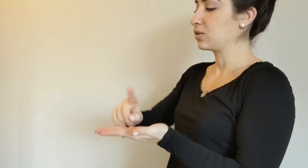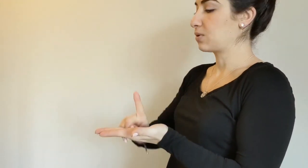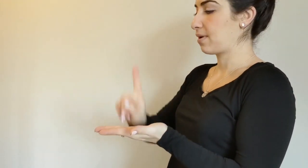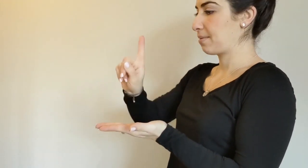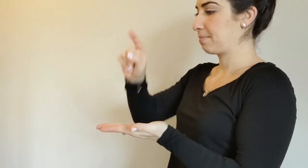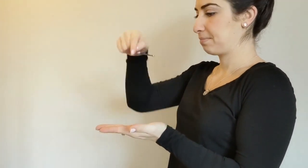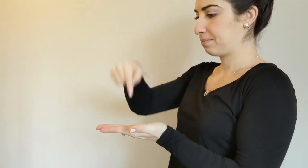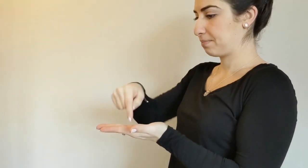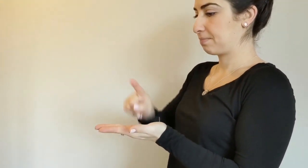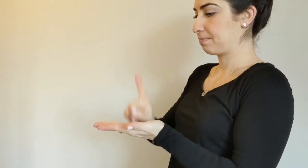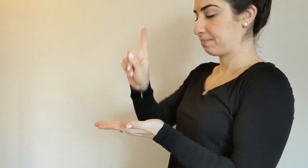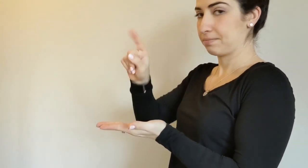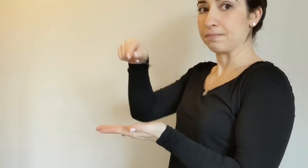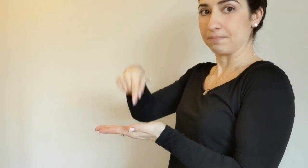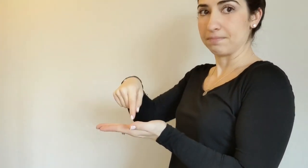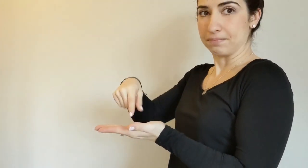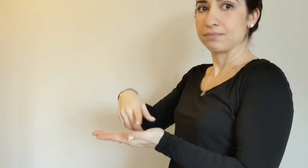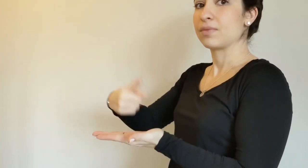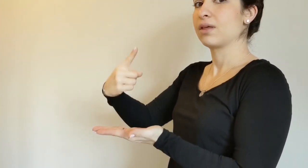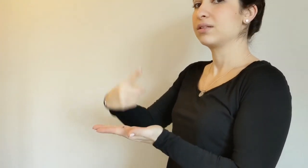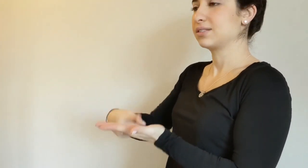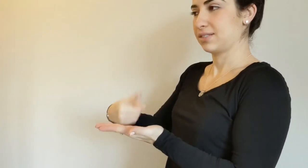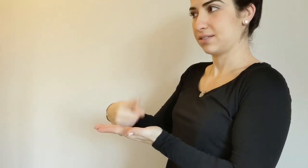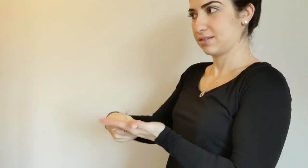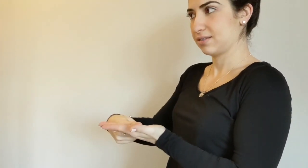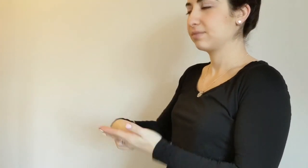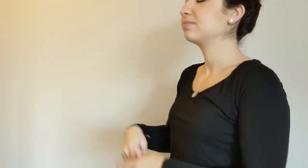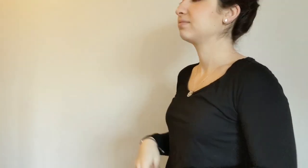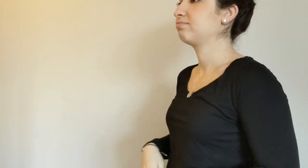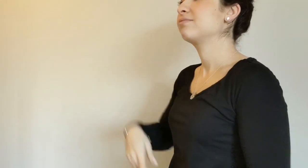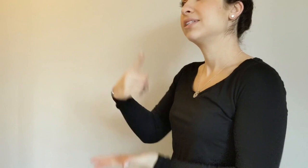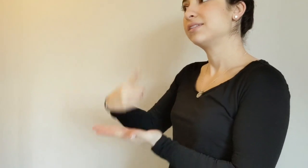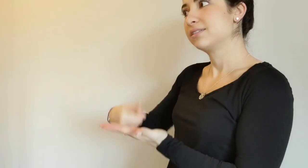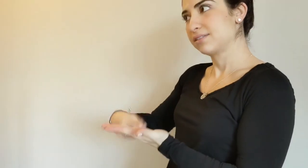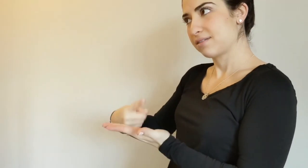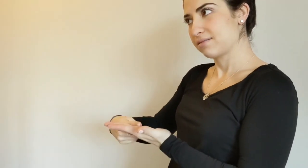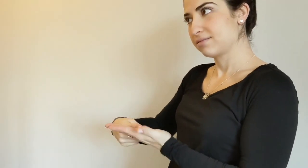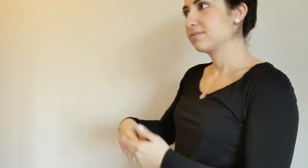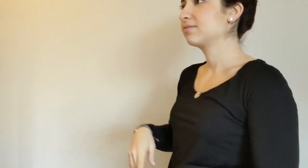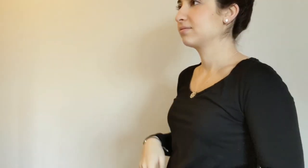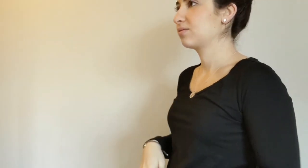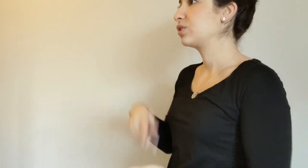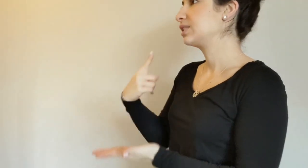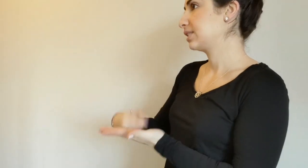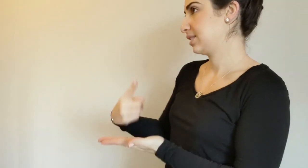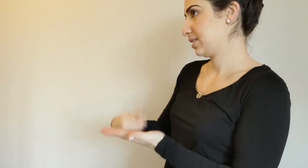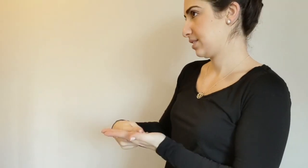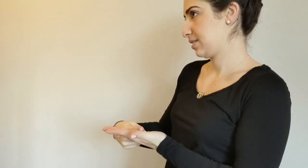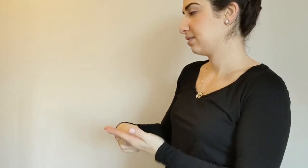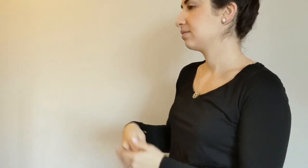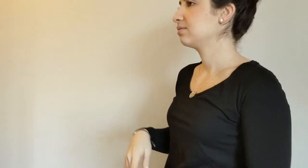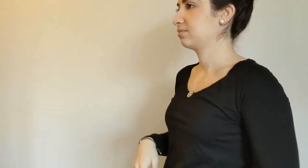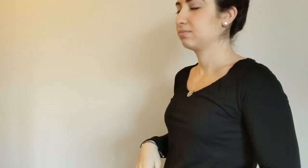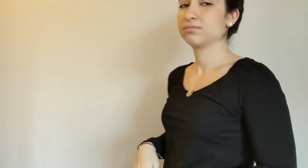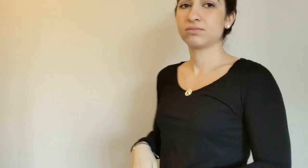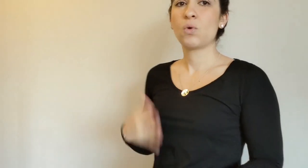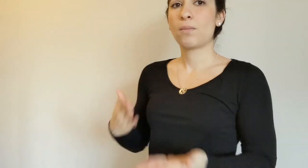opposite palm. Up and down. DISCUSS.